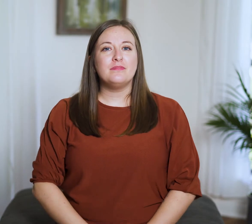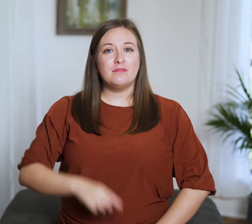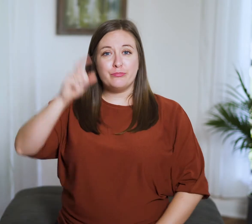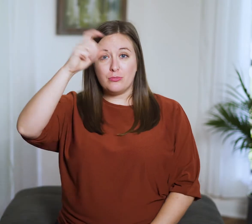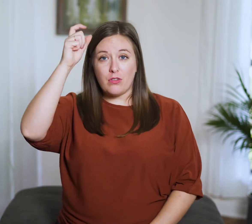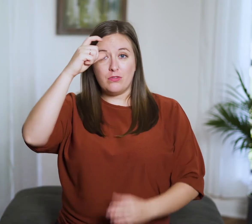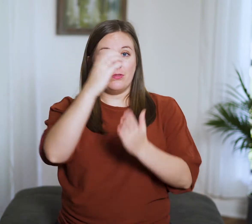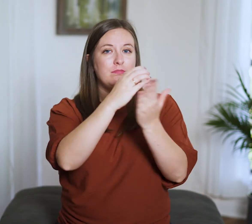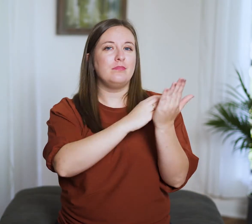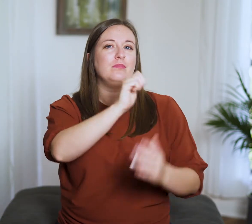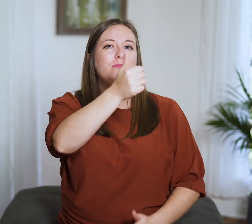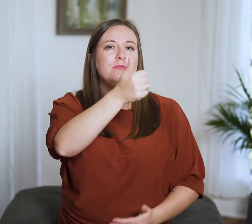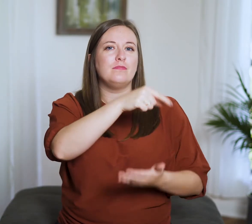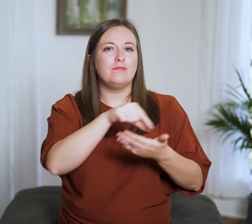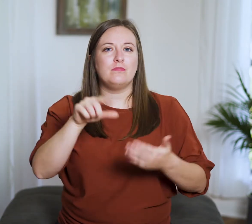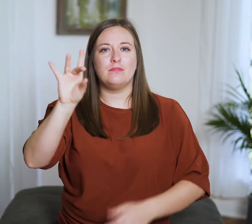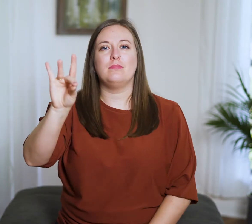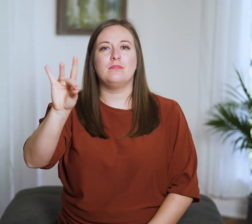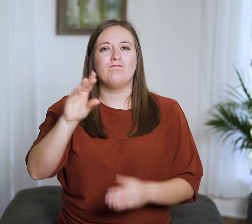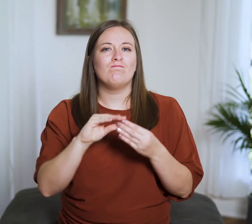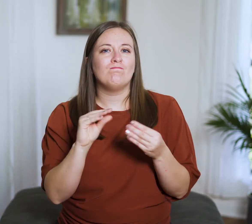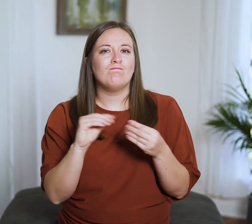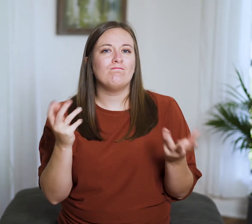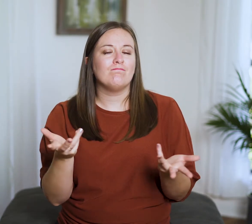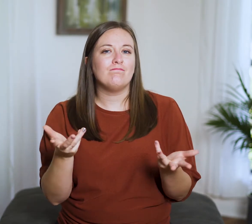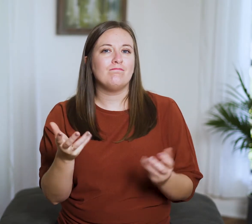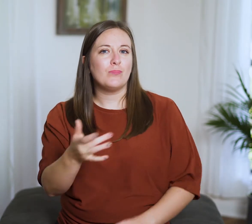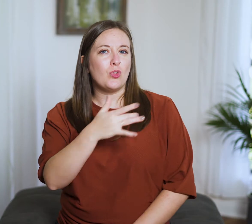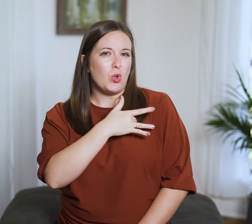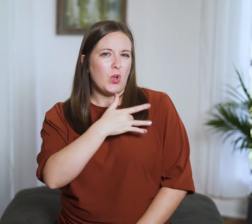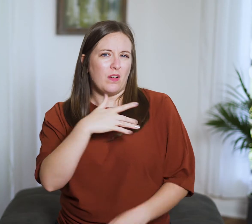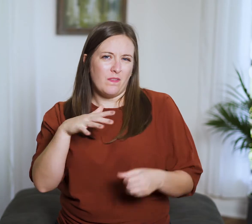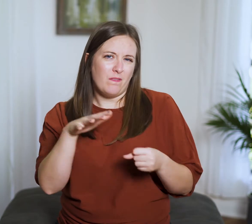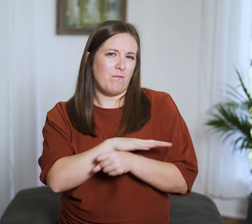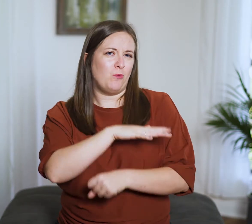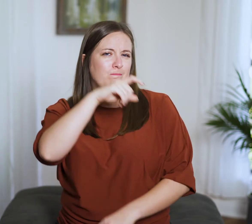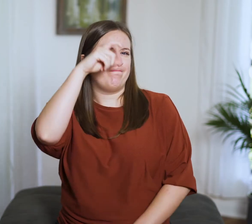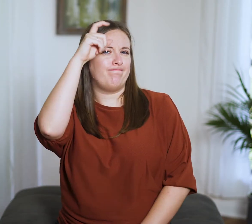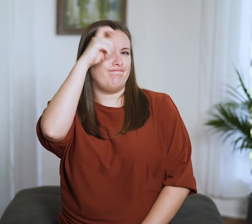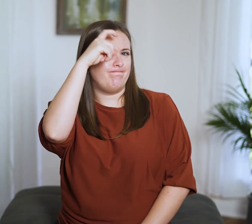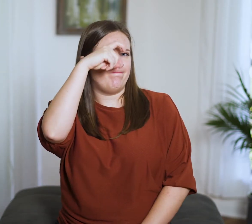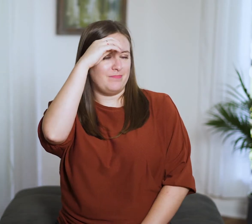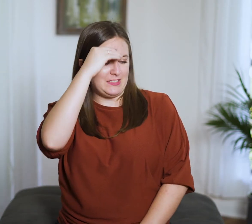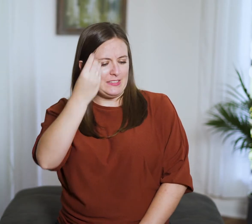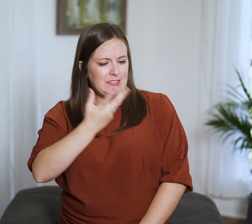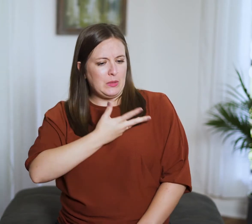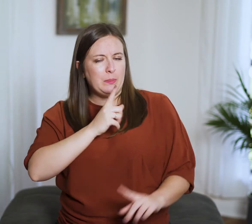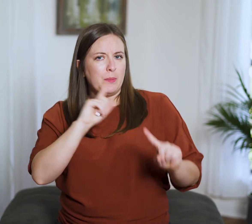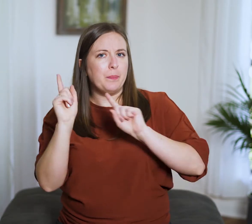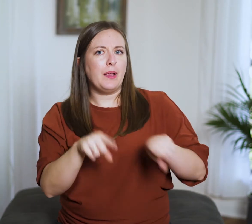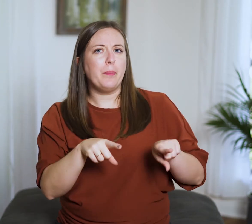10:8 says “The wise of heart will receive commandments,